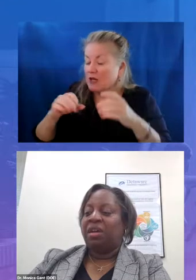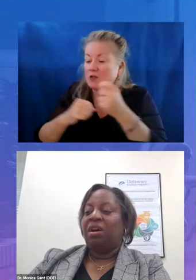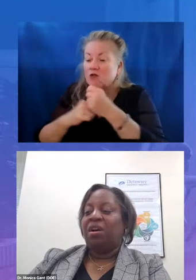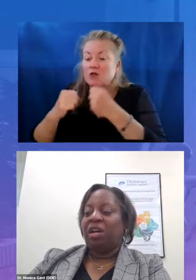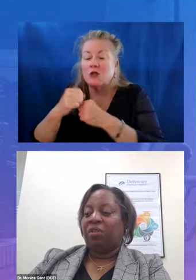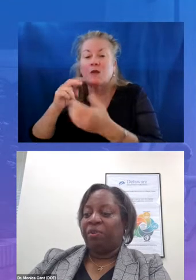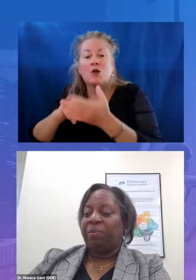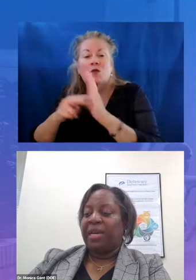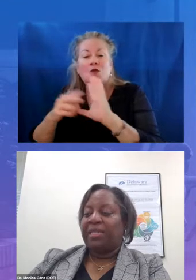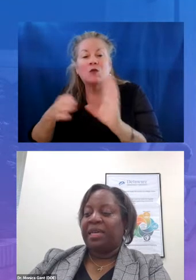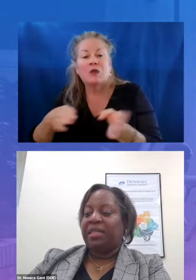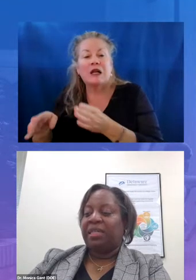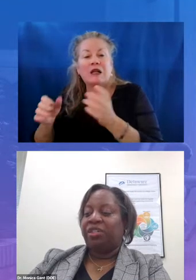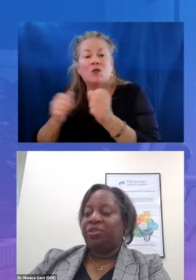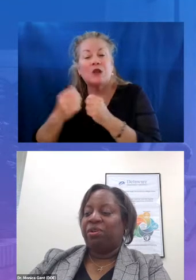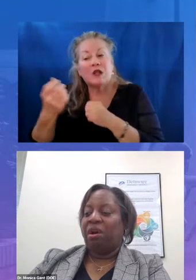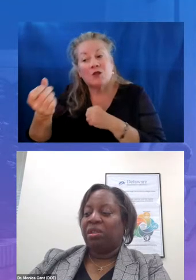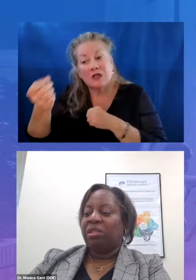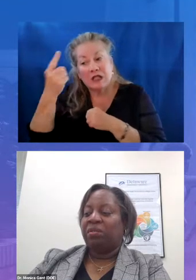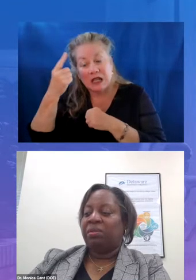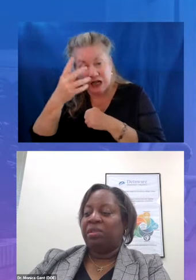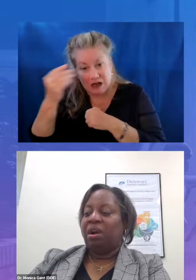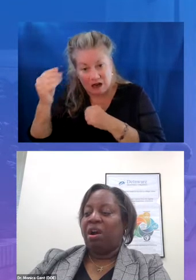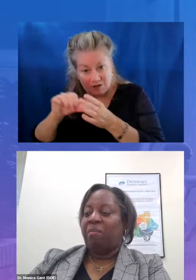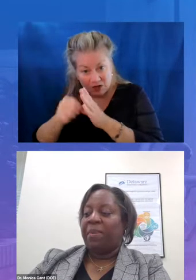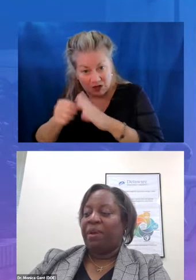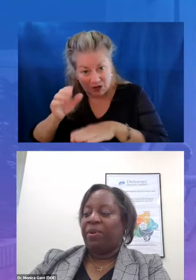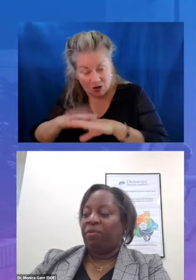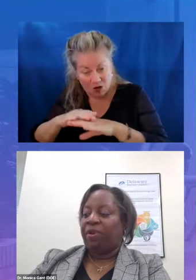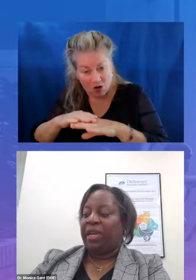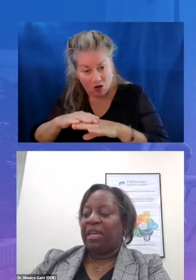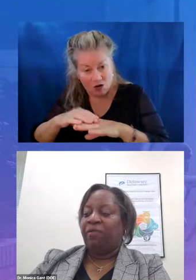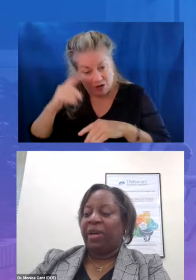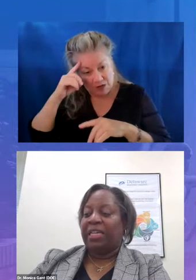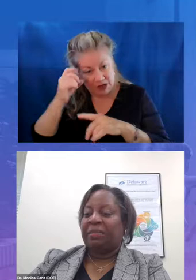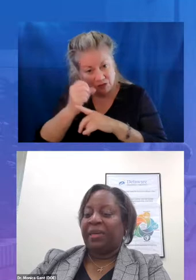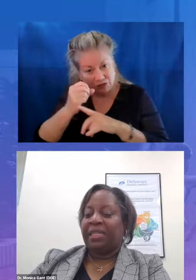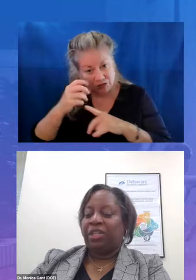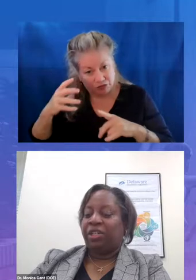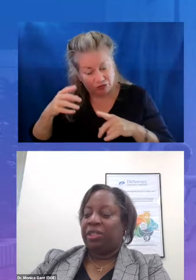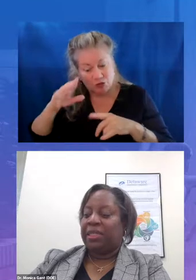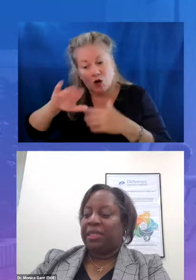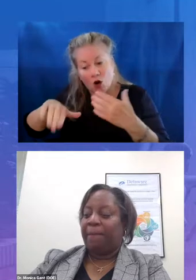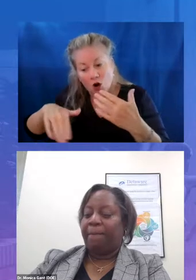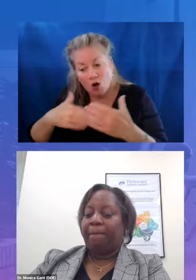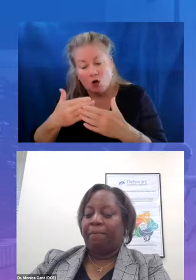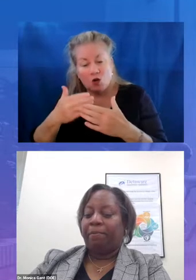on a growth mindset to ensure all students are met with great level expectations